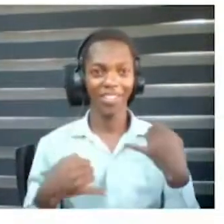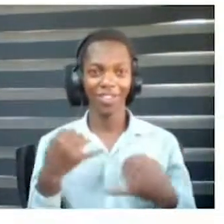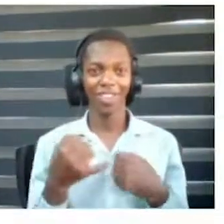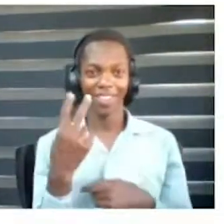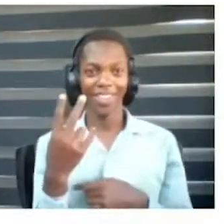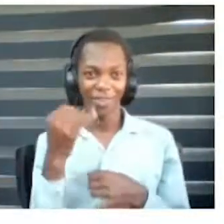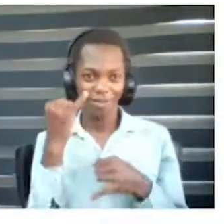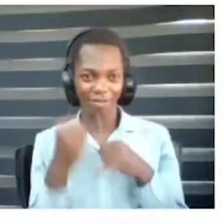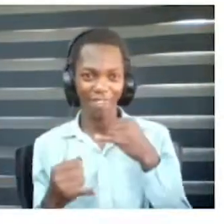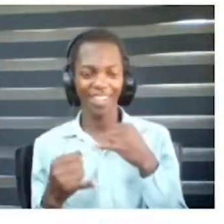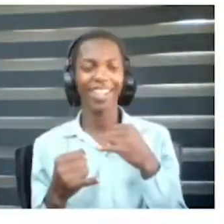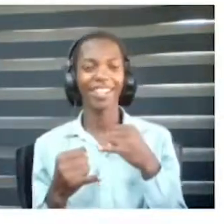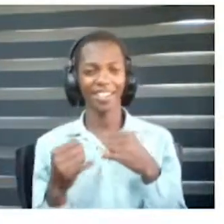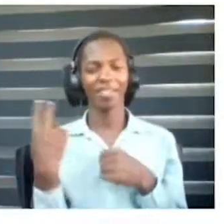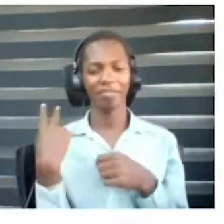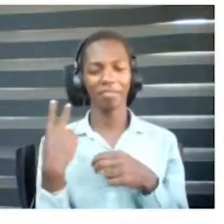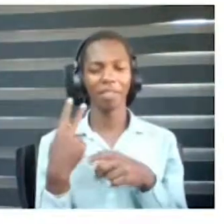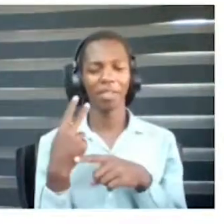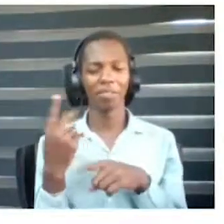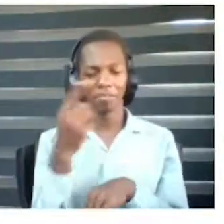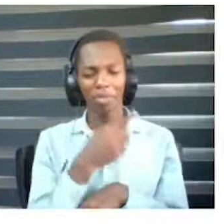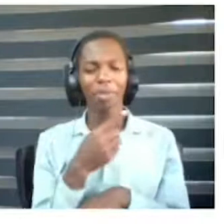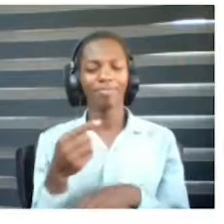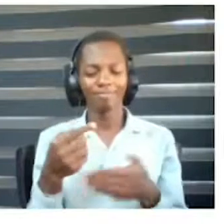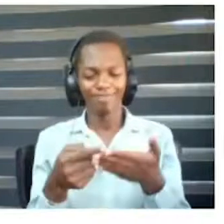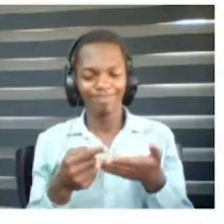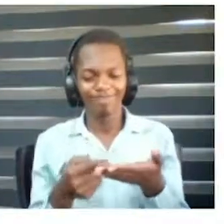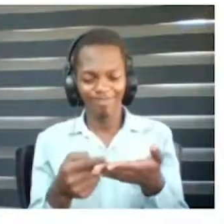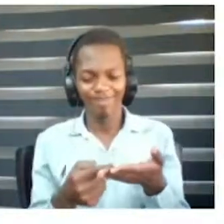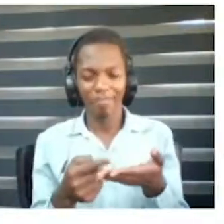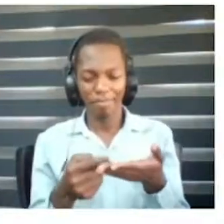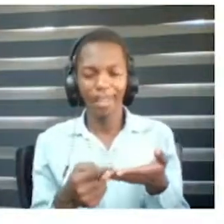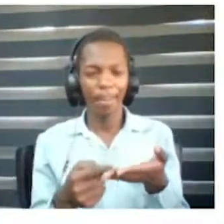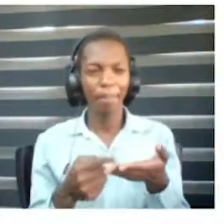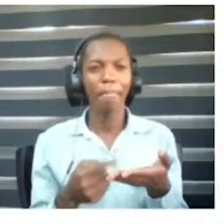Over the last few days we came together to discuss and